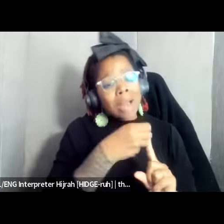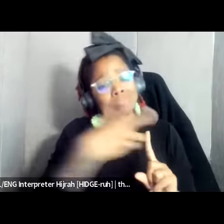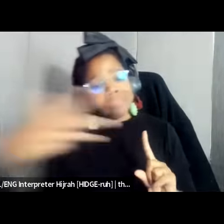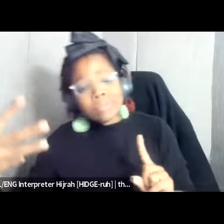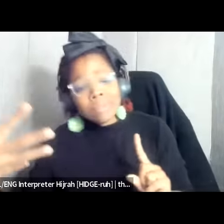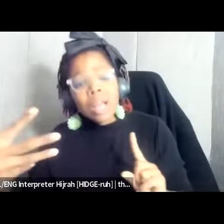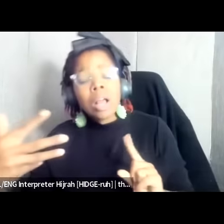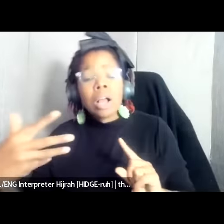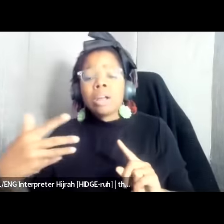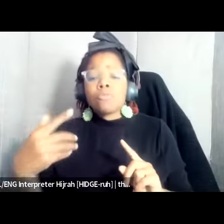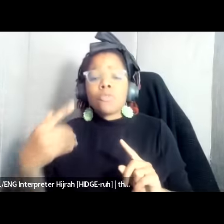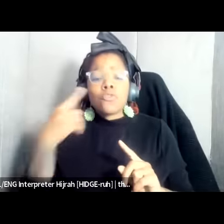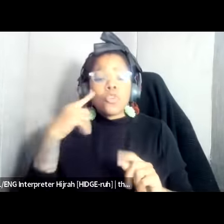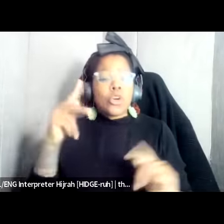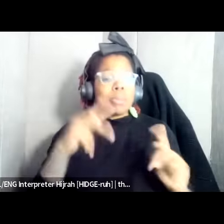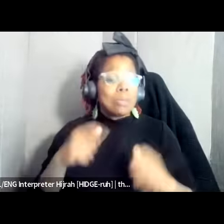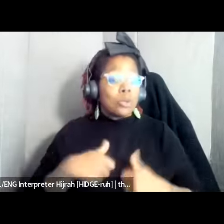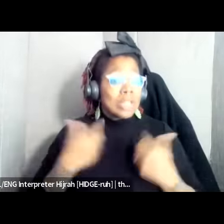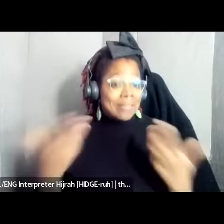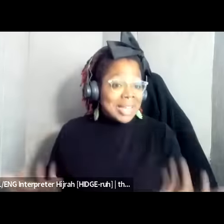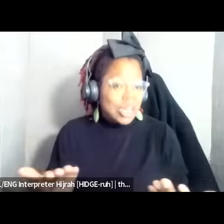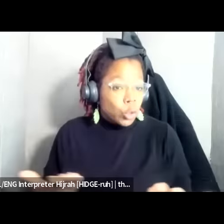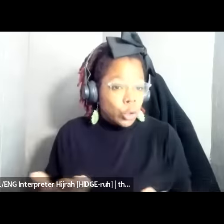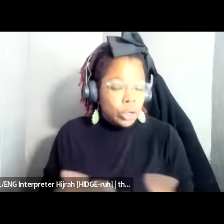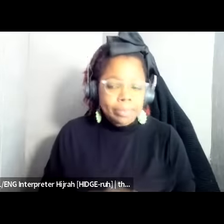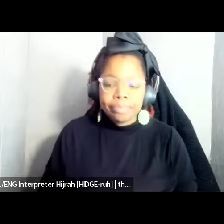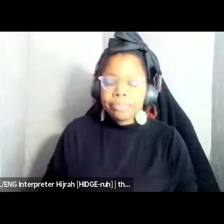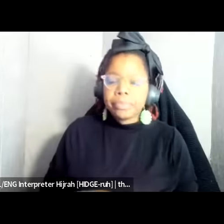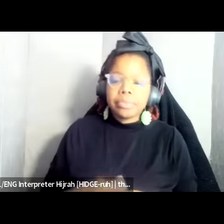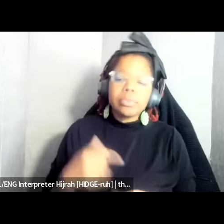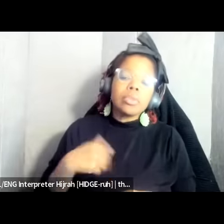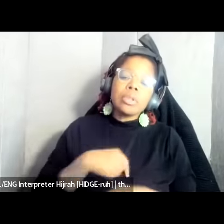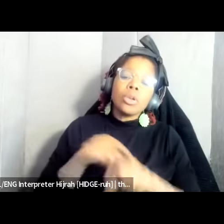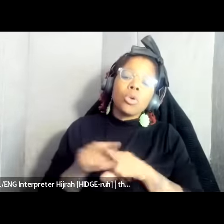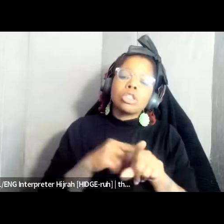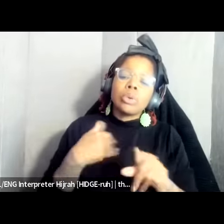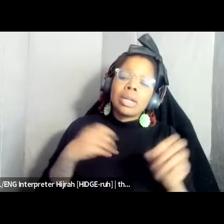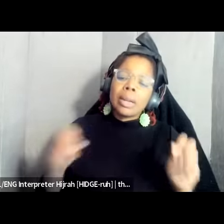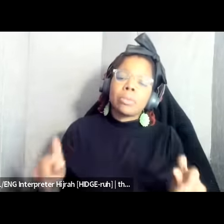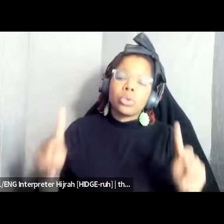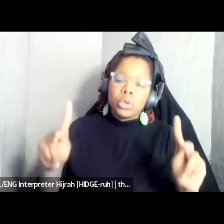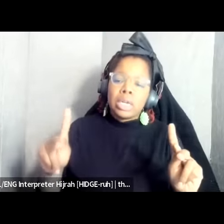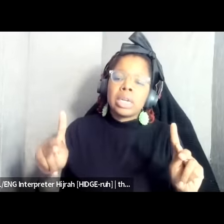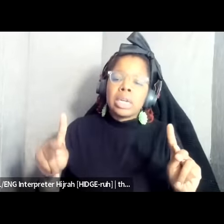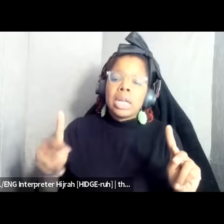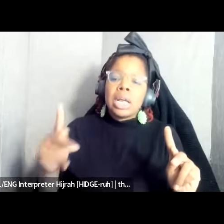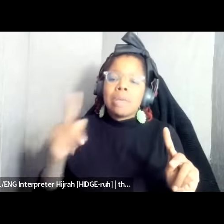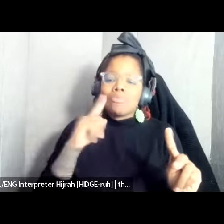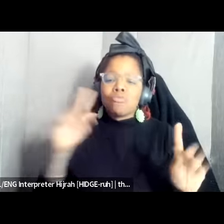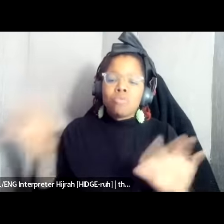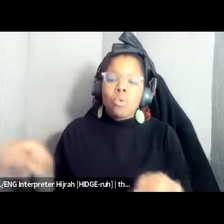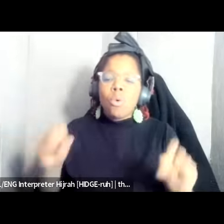you know folks live here and we had an opportunity to uh to host a conversation with the Palestinian